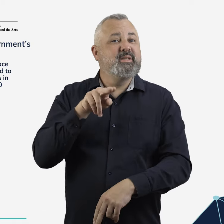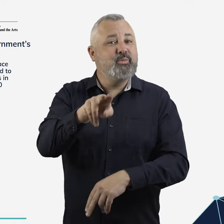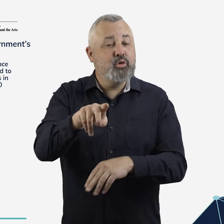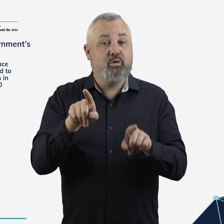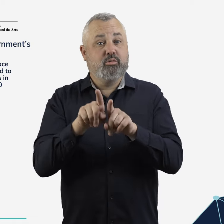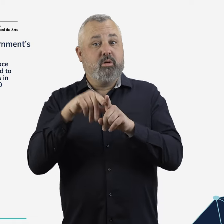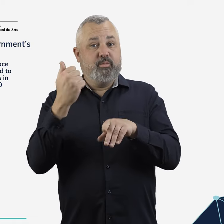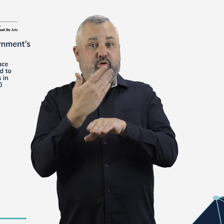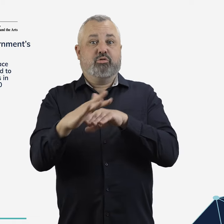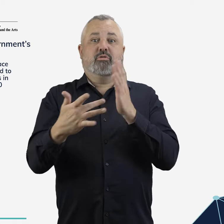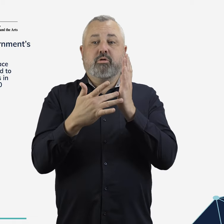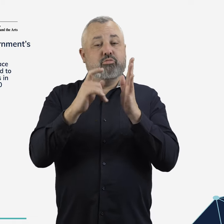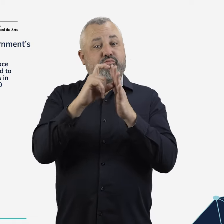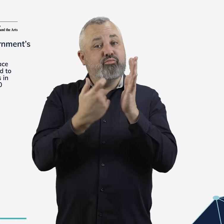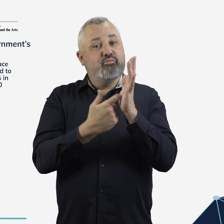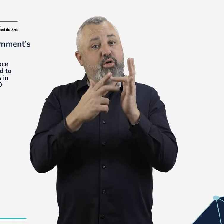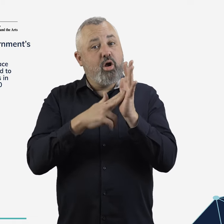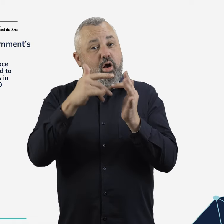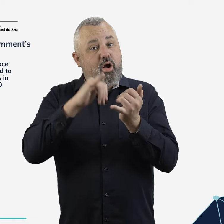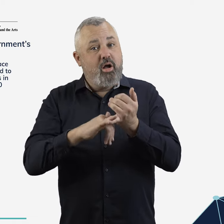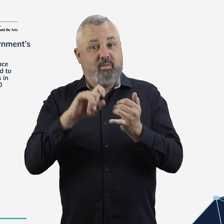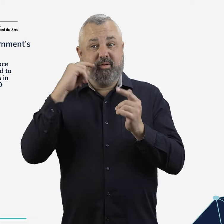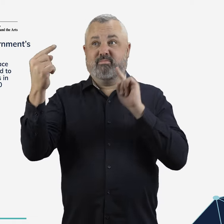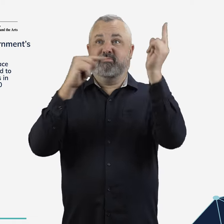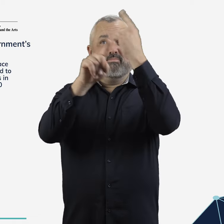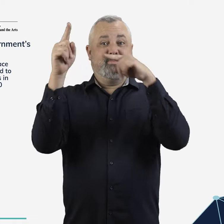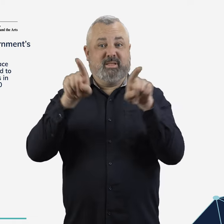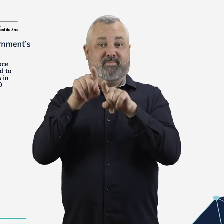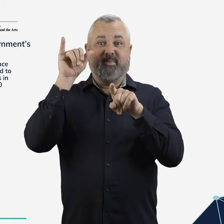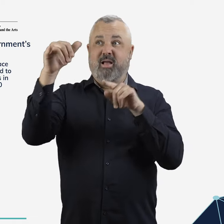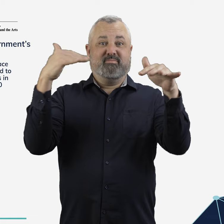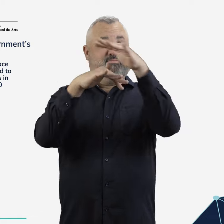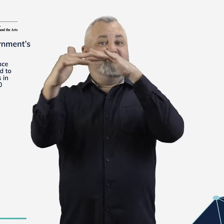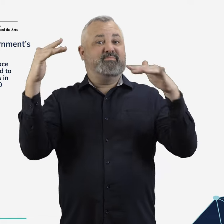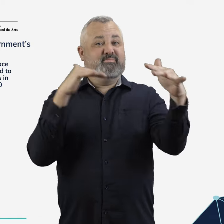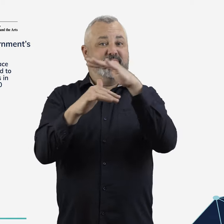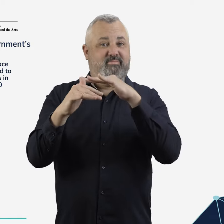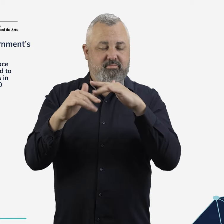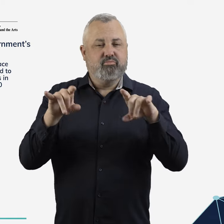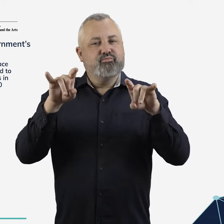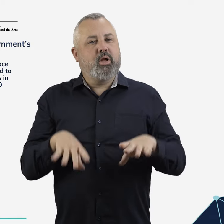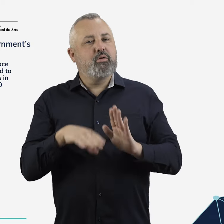expected to more than double and with drones and other new technology increasingly sharing the same airspace.